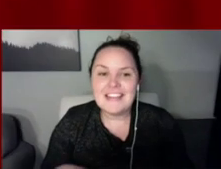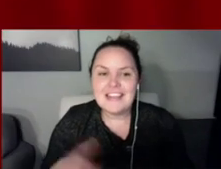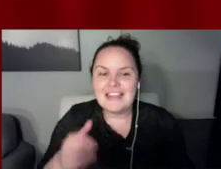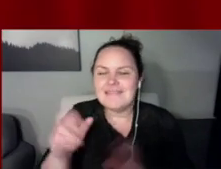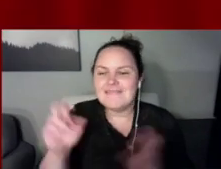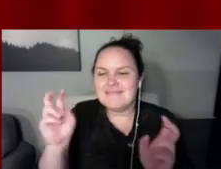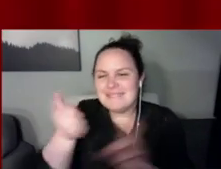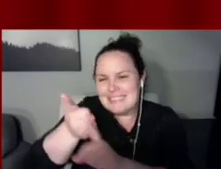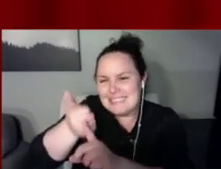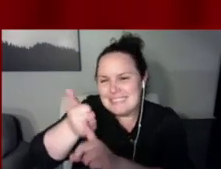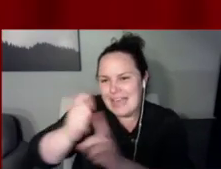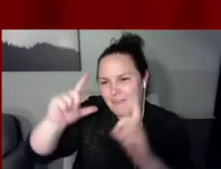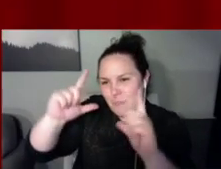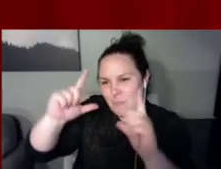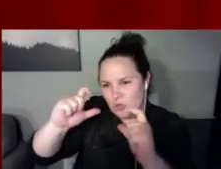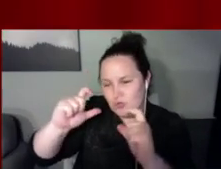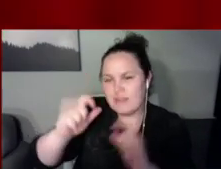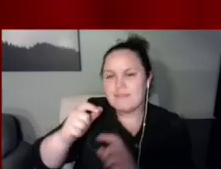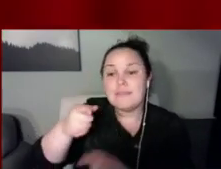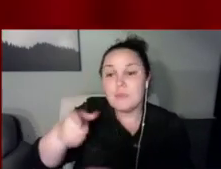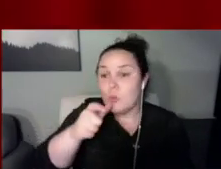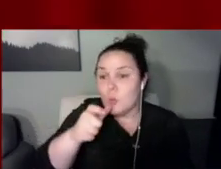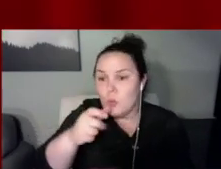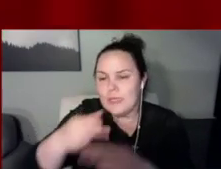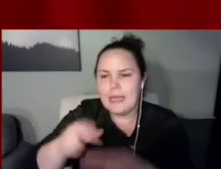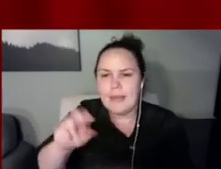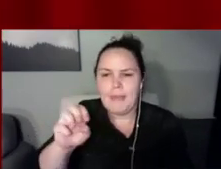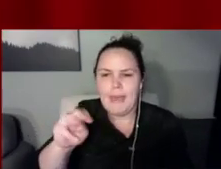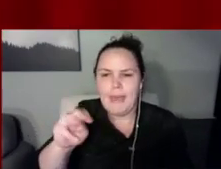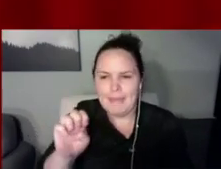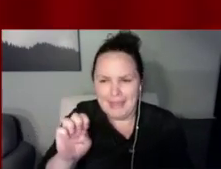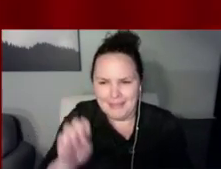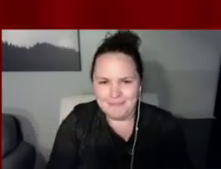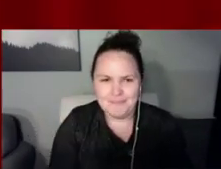Is this okay? >> RJ: Yep, gotcha.